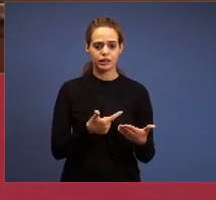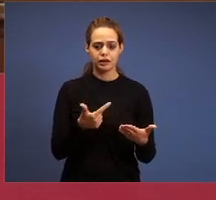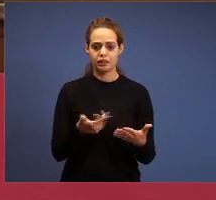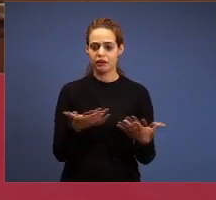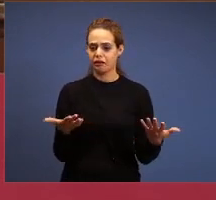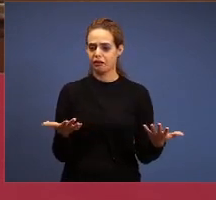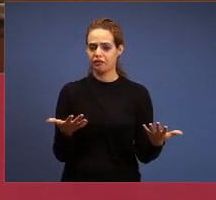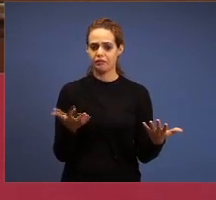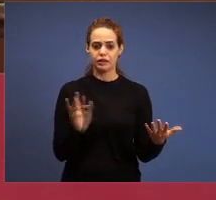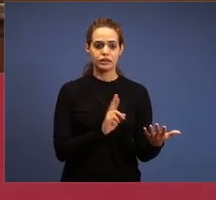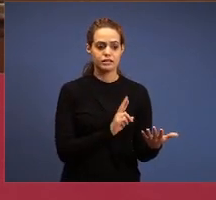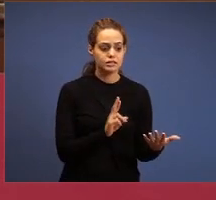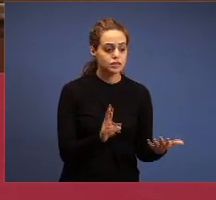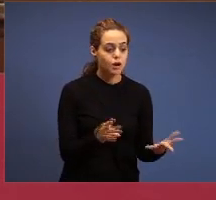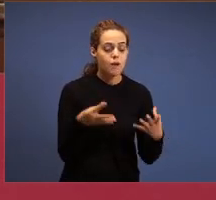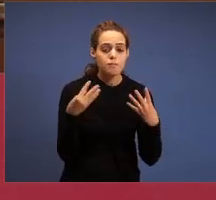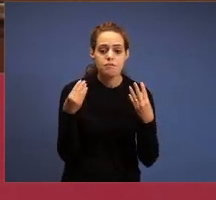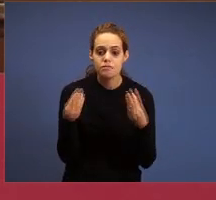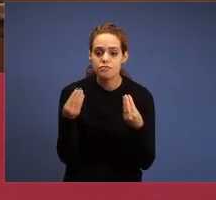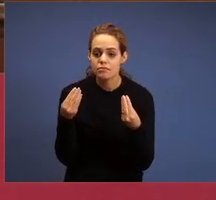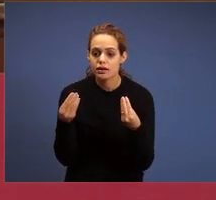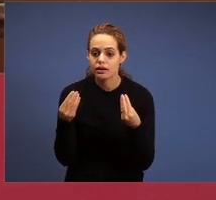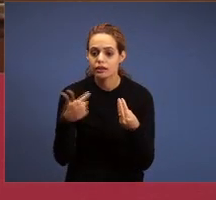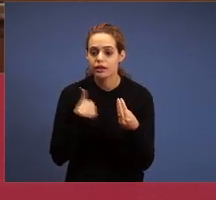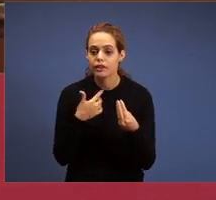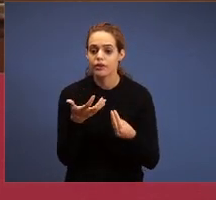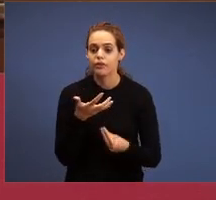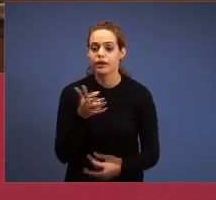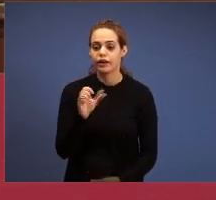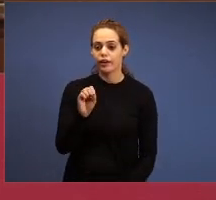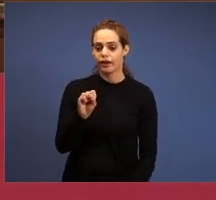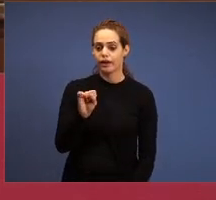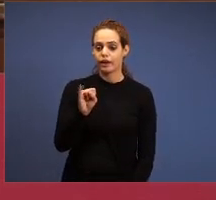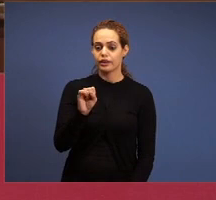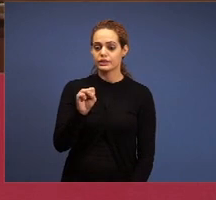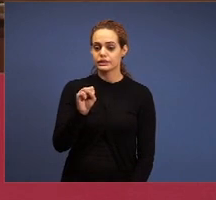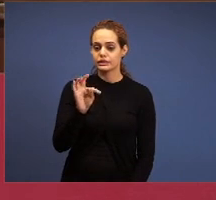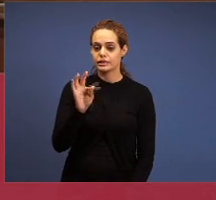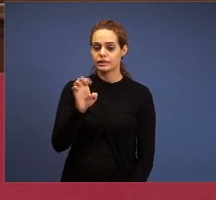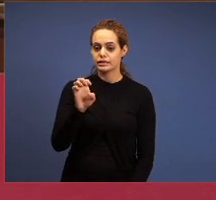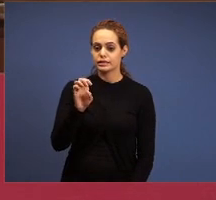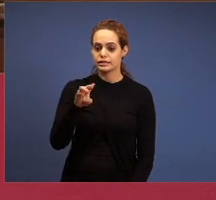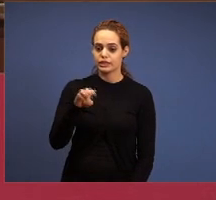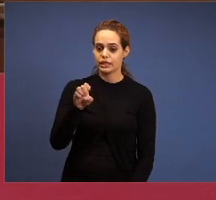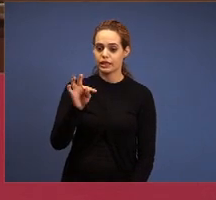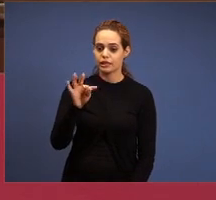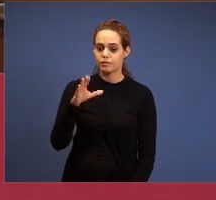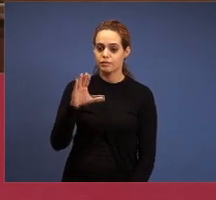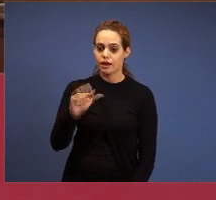for what do I want systematic? I have that take the Bible and systematize with 500